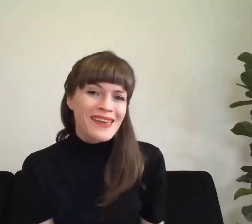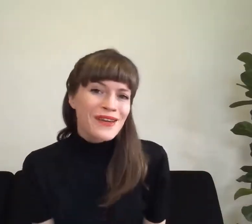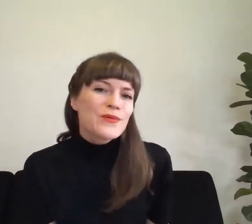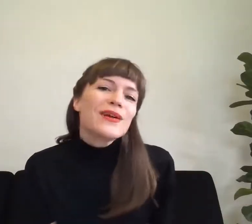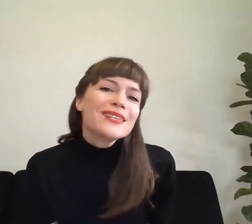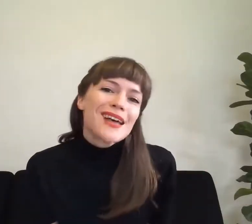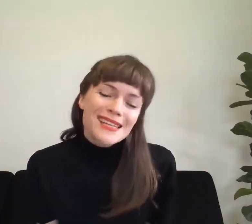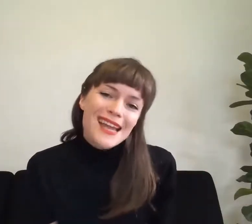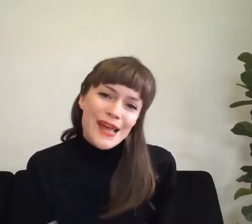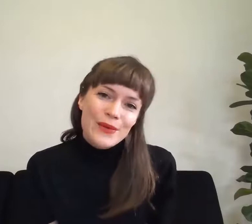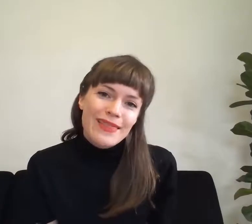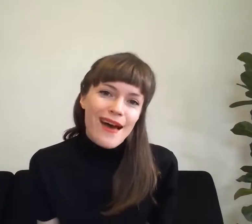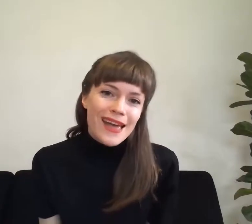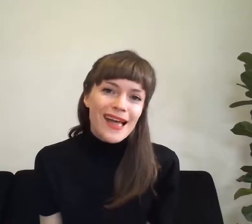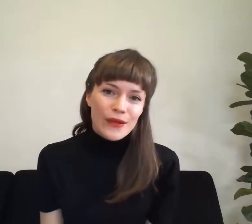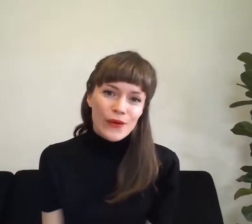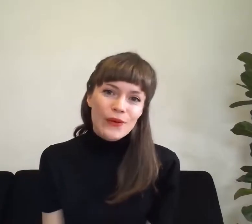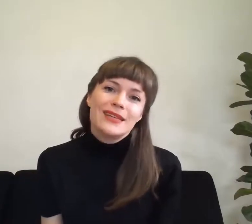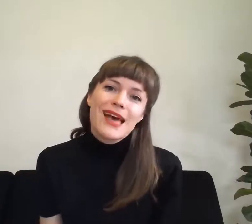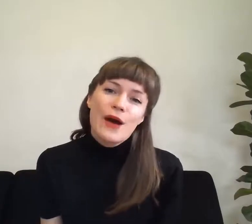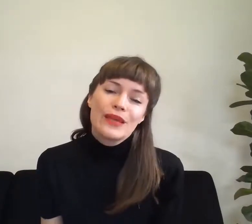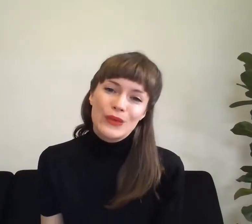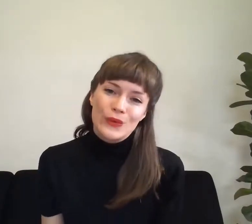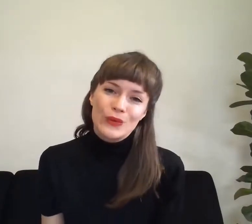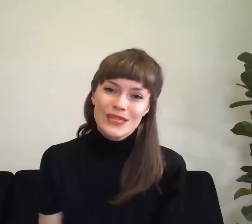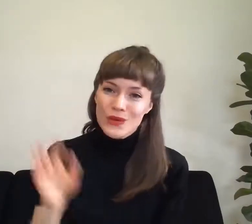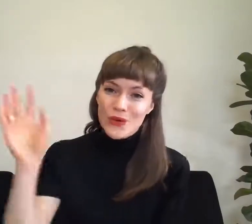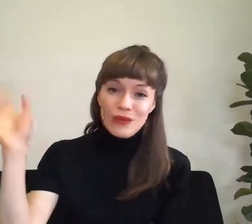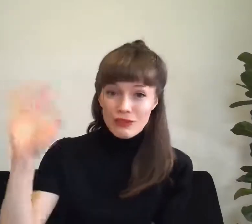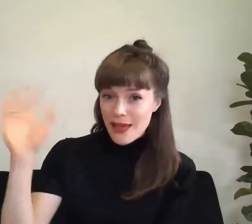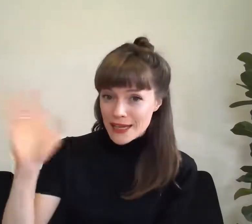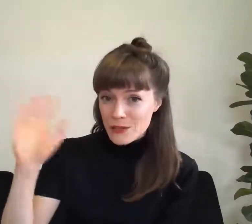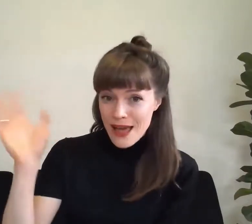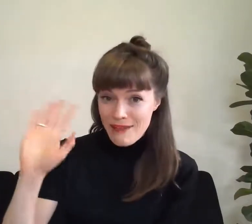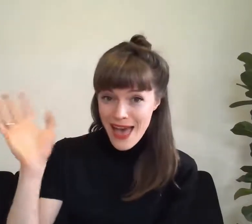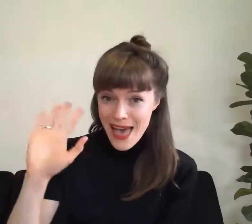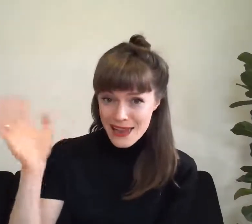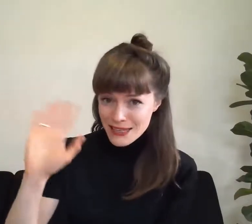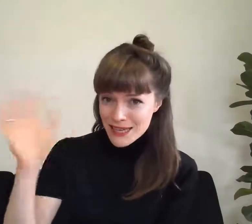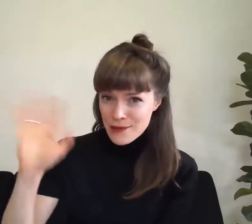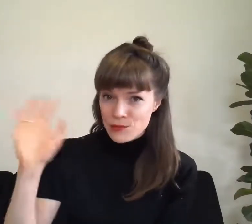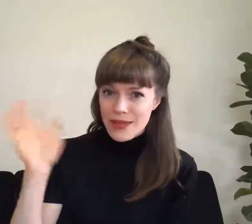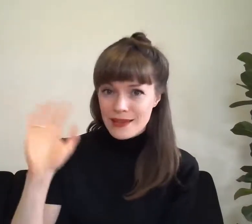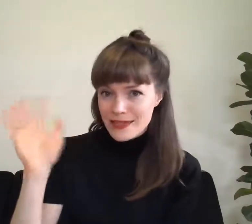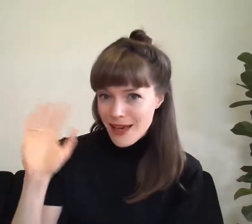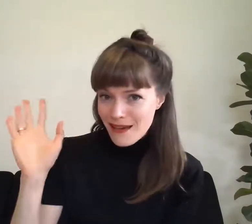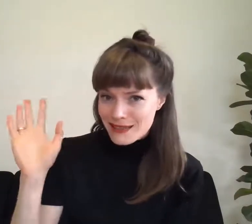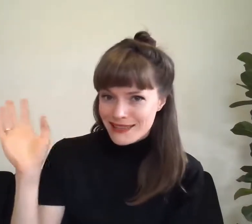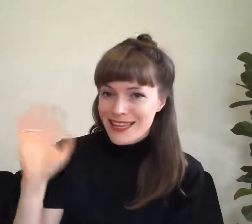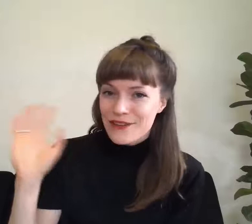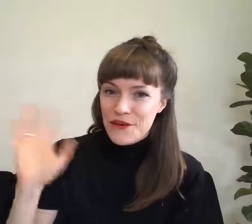We're going to start today with Hi, hello and how are you? So if you'd like to wave a hand we will make a start. Here goes -